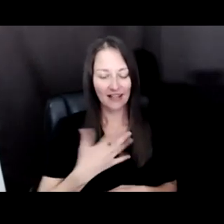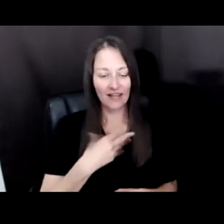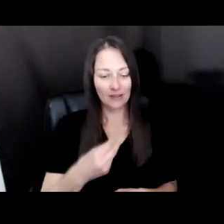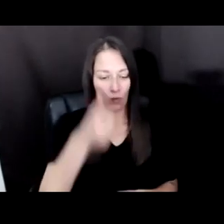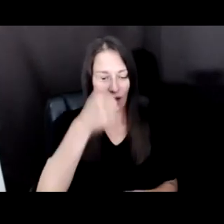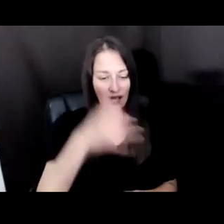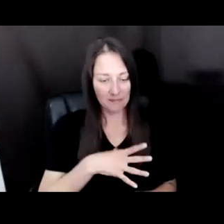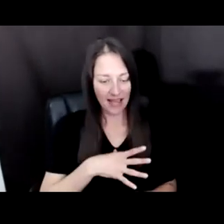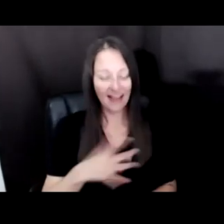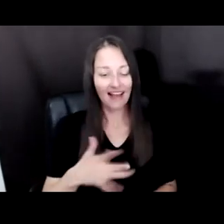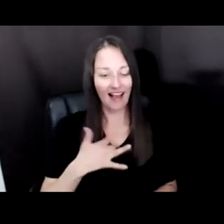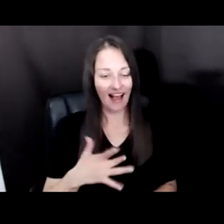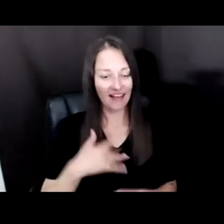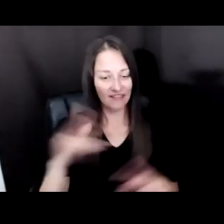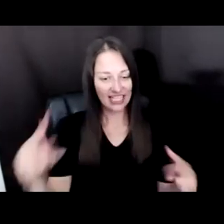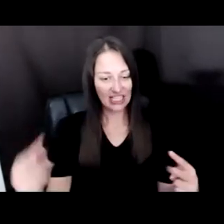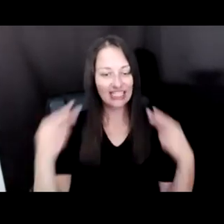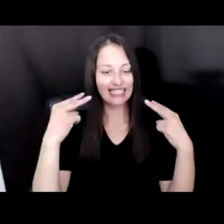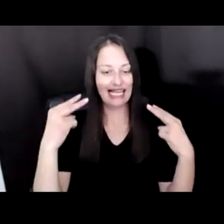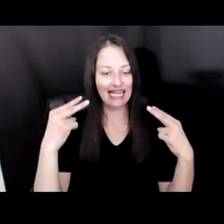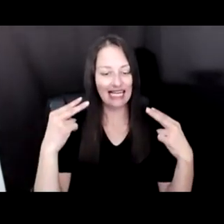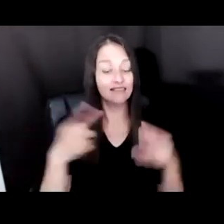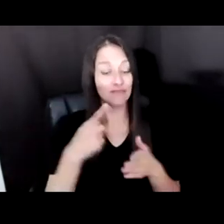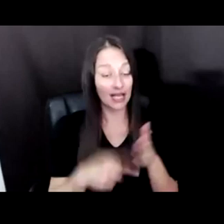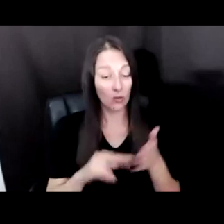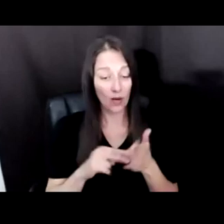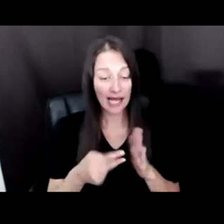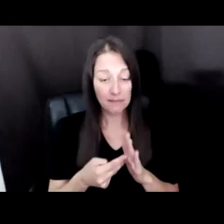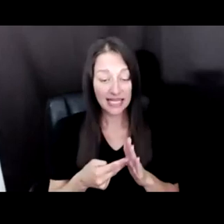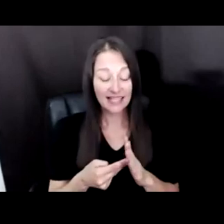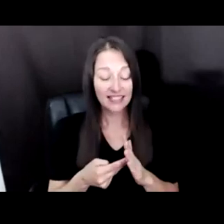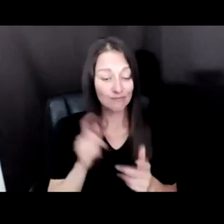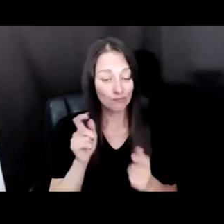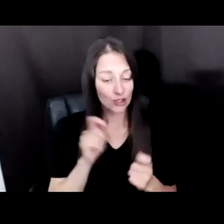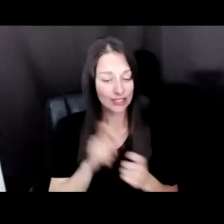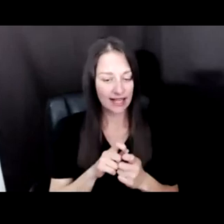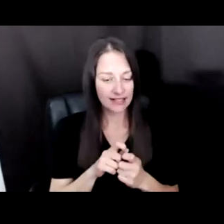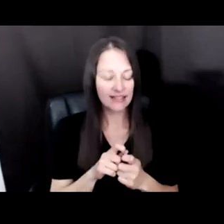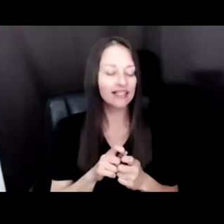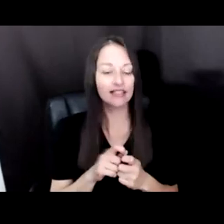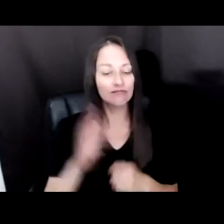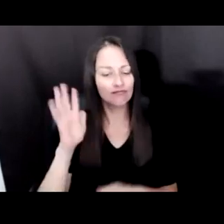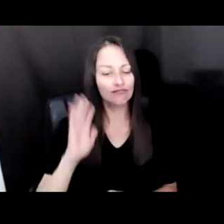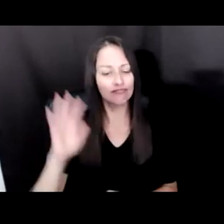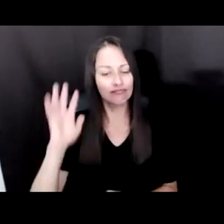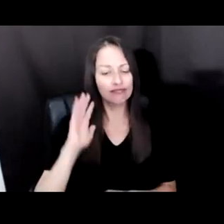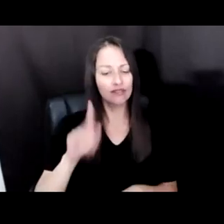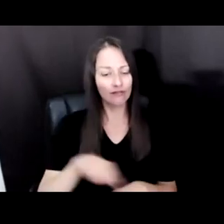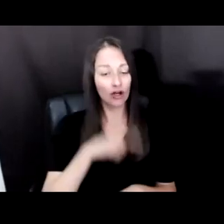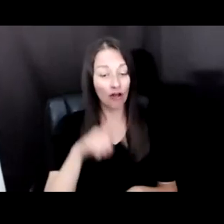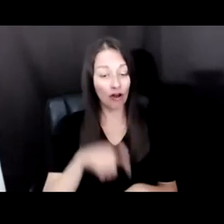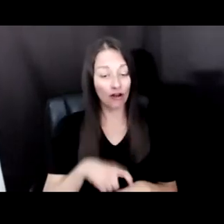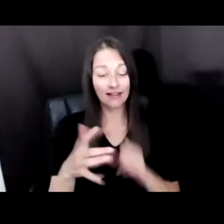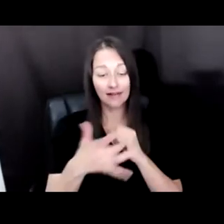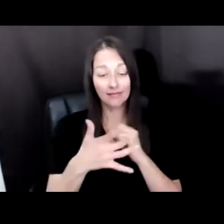BY THAT VERY PRECISELY IS THAT FOR A LONG TIME I THINK TECH ARTS WERE OVERLOOKED OR, OR KIND